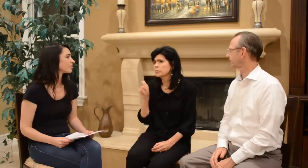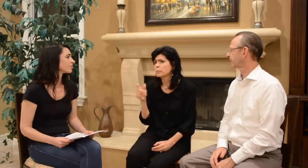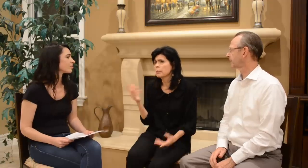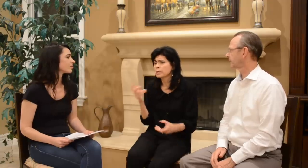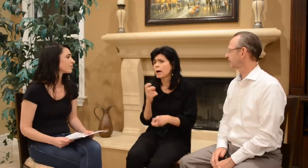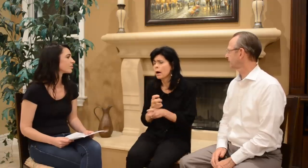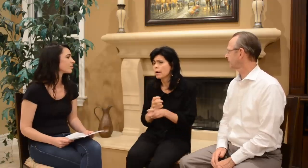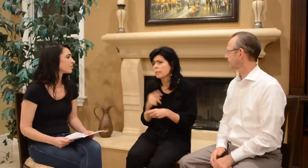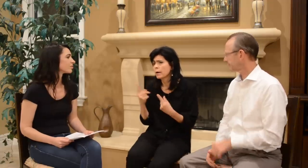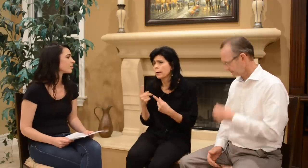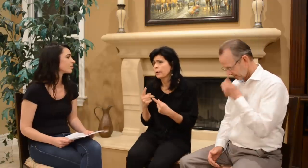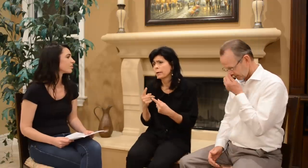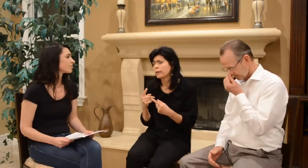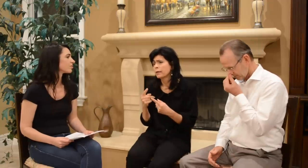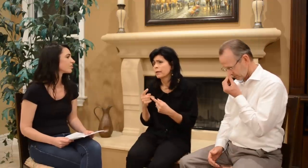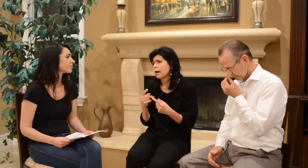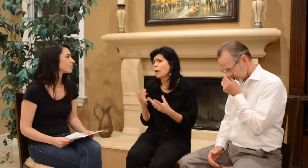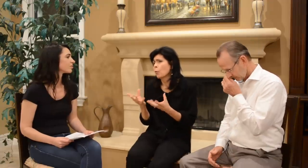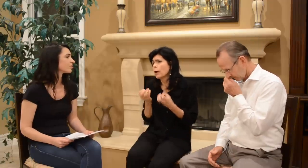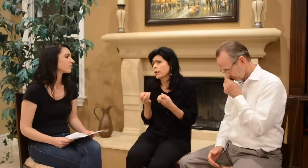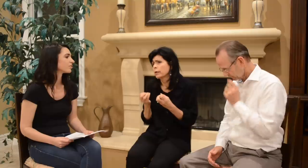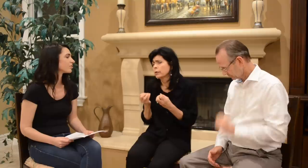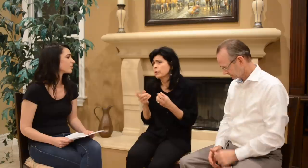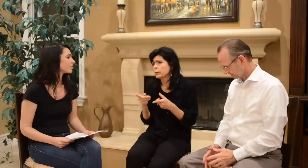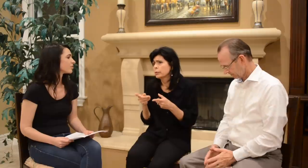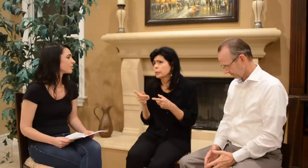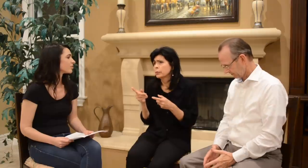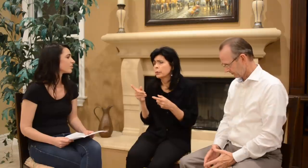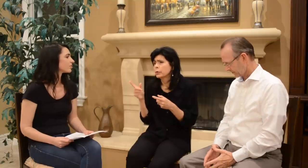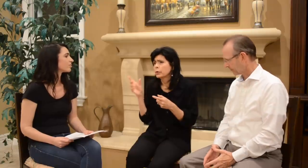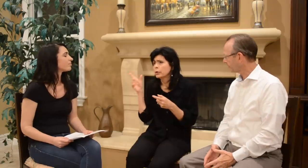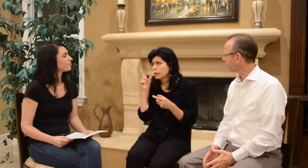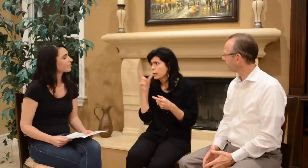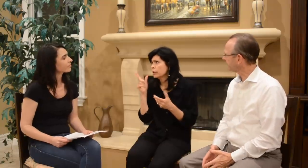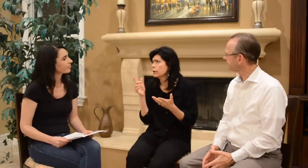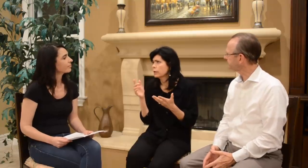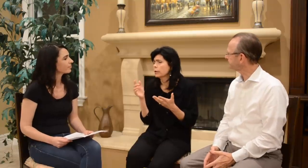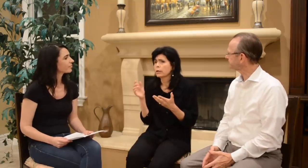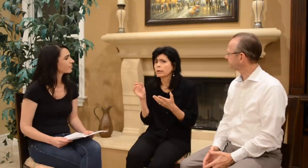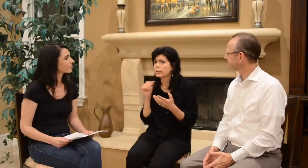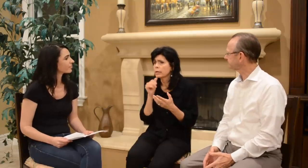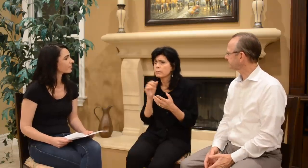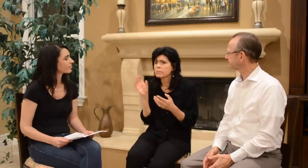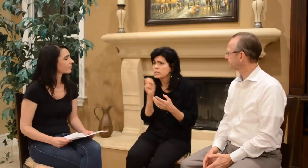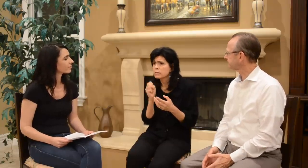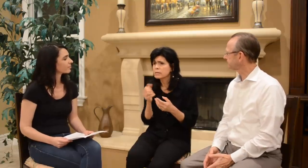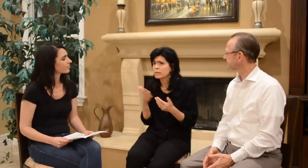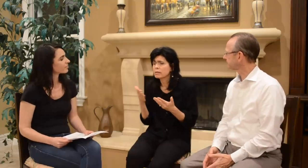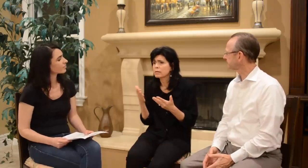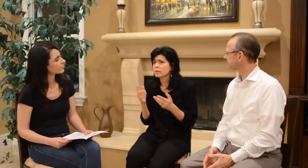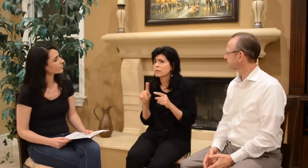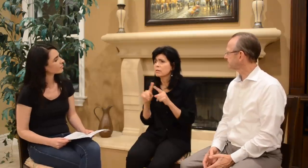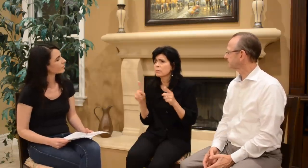But what was hard about it was that I wanted you to hear and not miss anything.